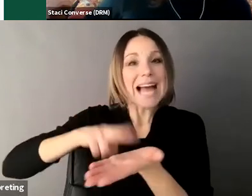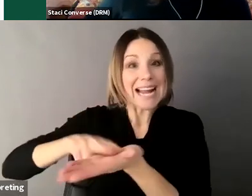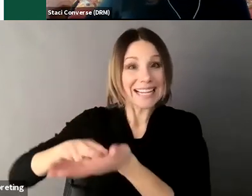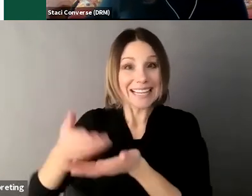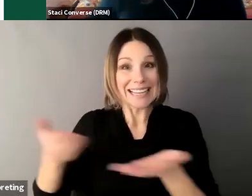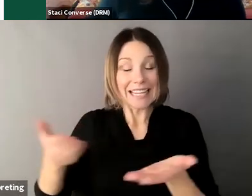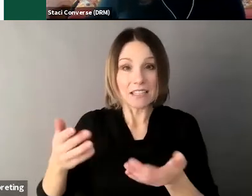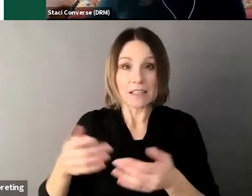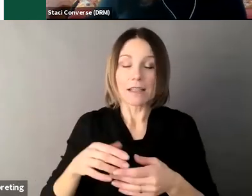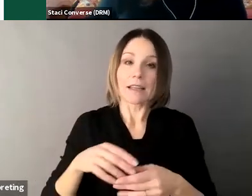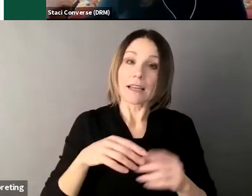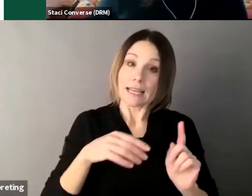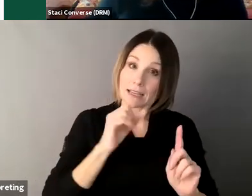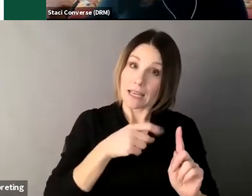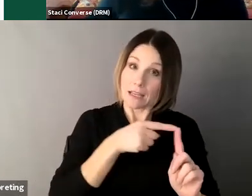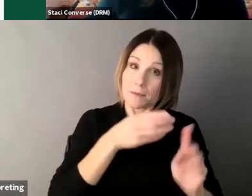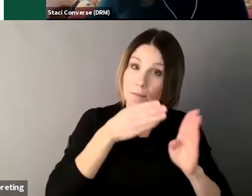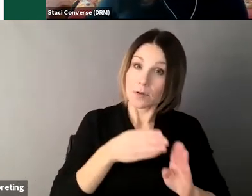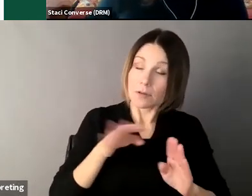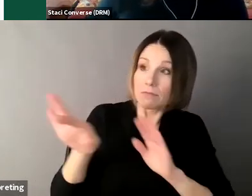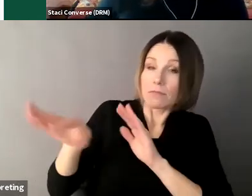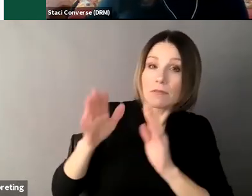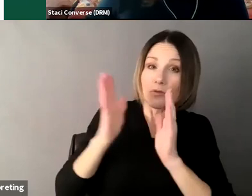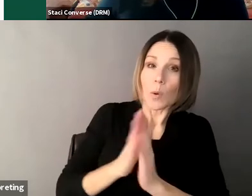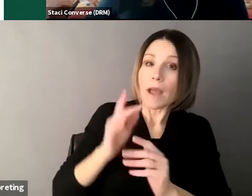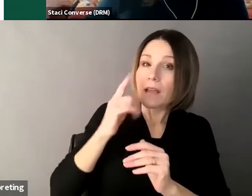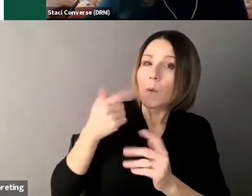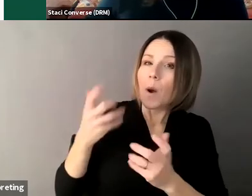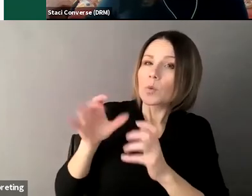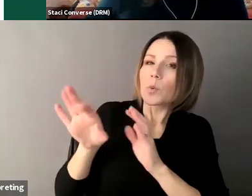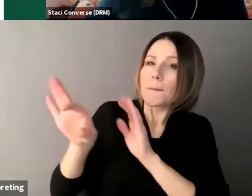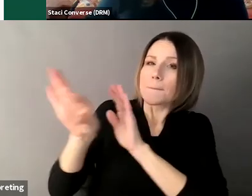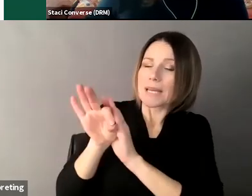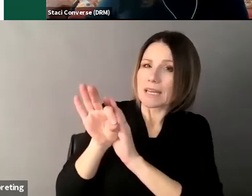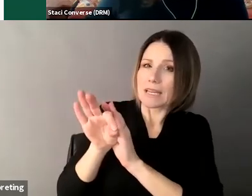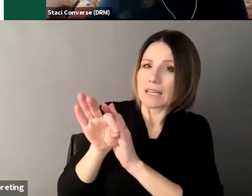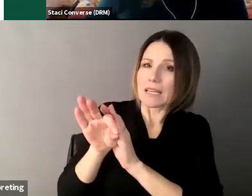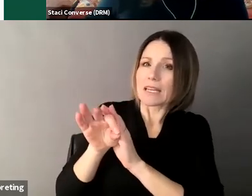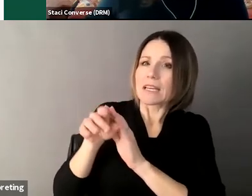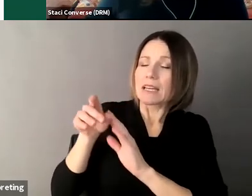signing consents and making decisions about mental health care would SDM cover this or would a formal